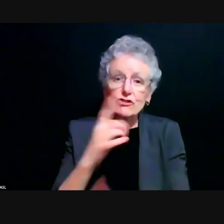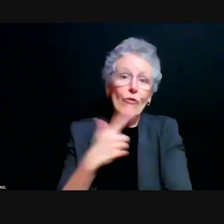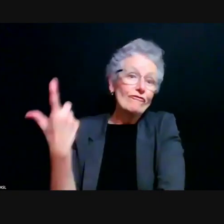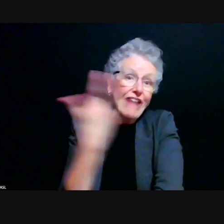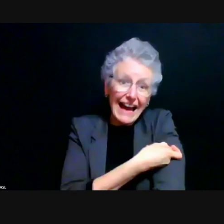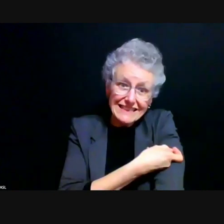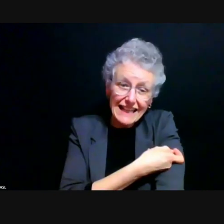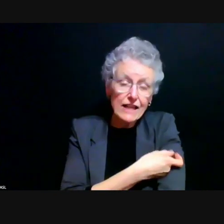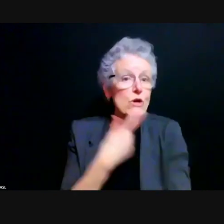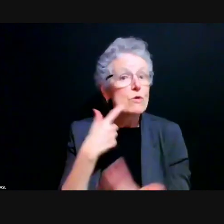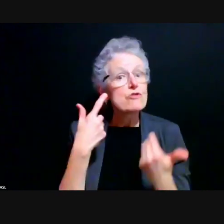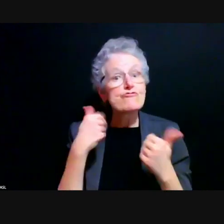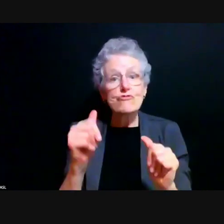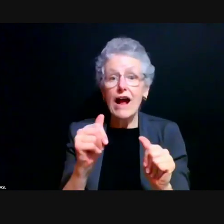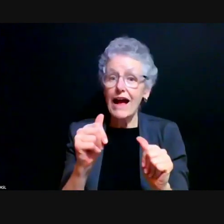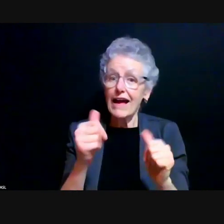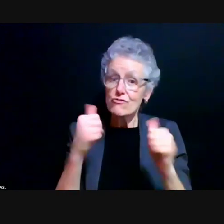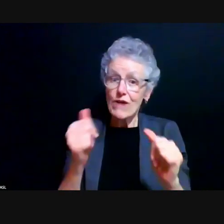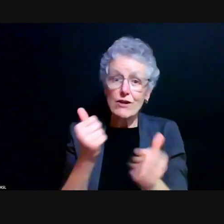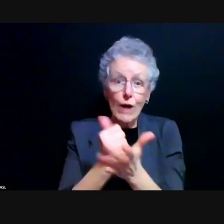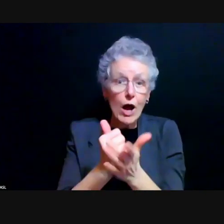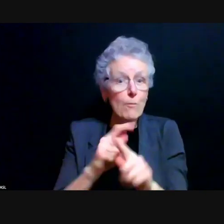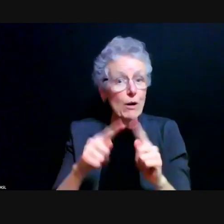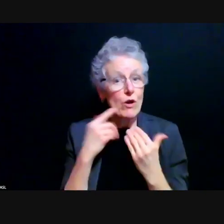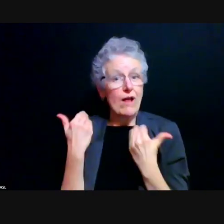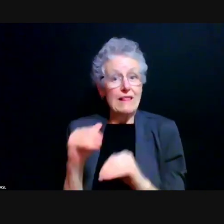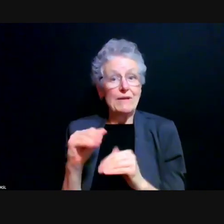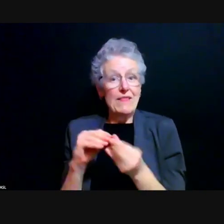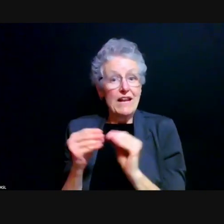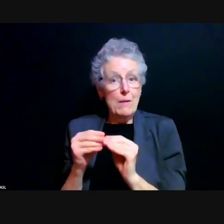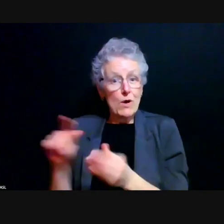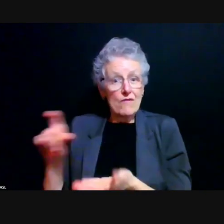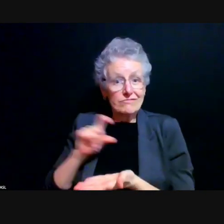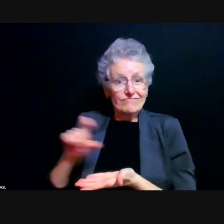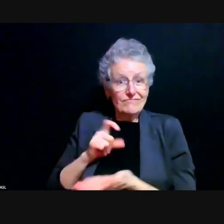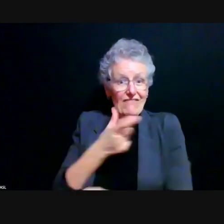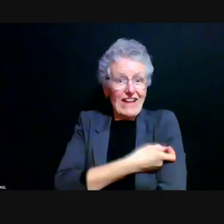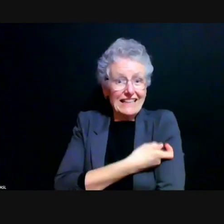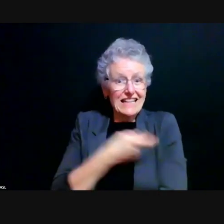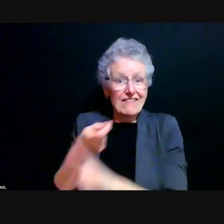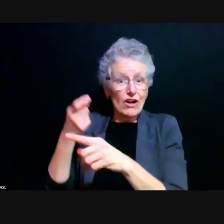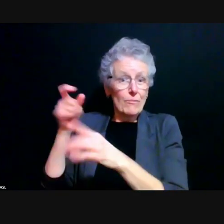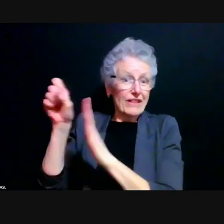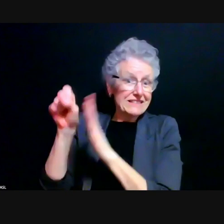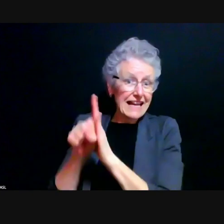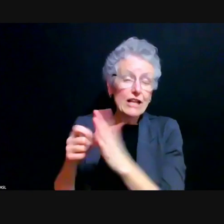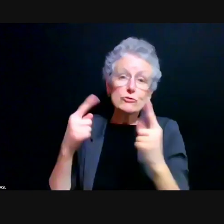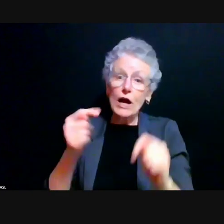by the amount of vaccine we get from the state. So please keep trying your very best to be vaccinated. Hang in there with the masking